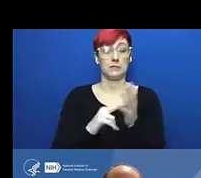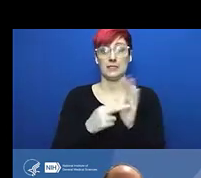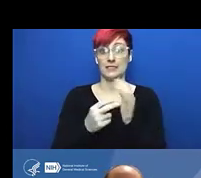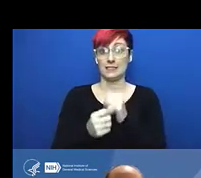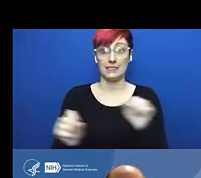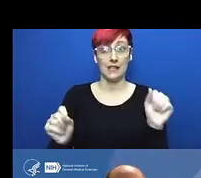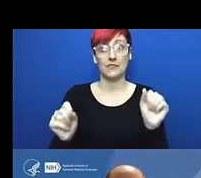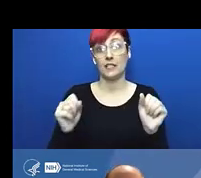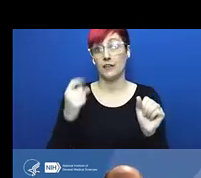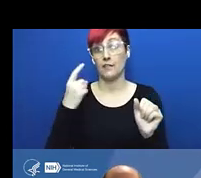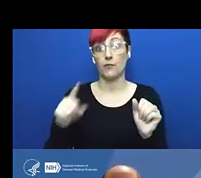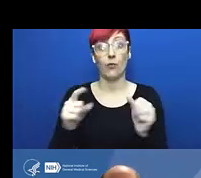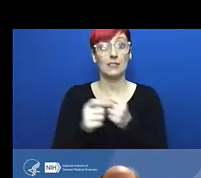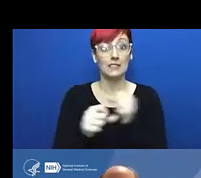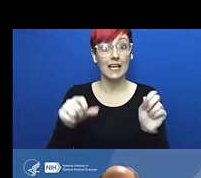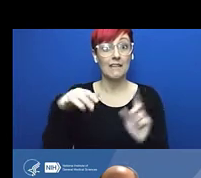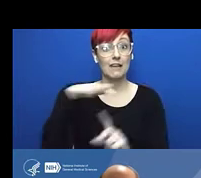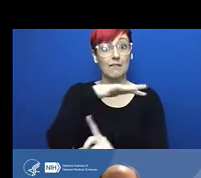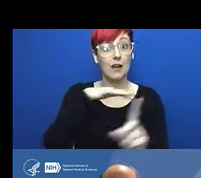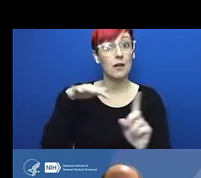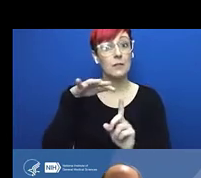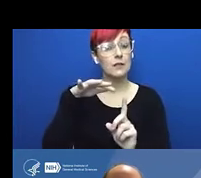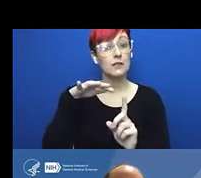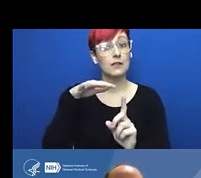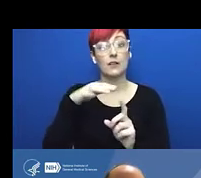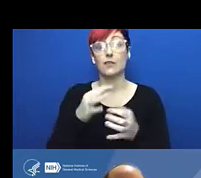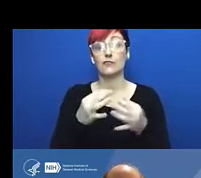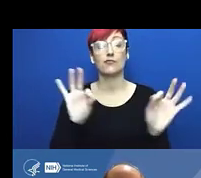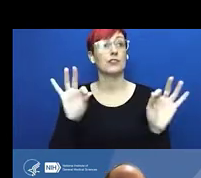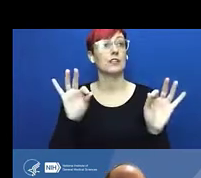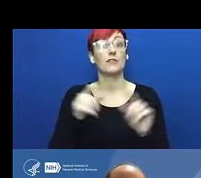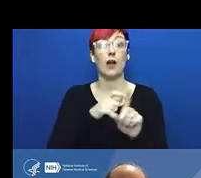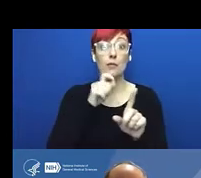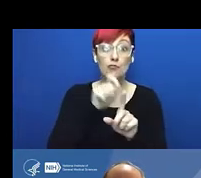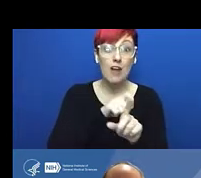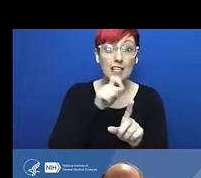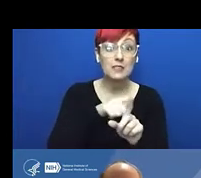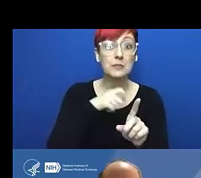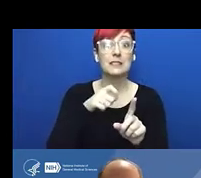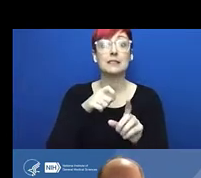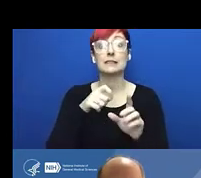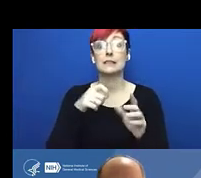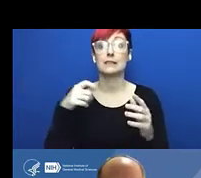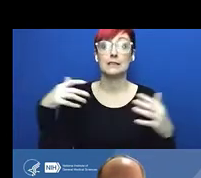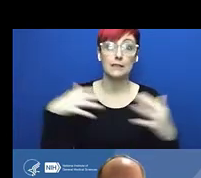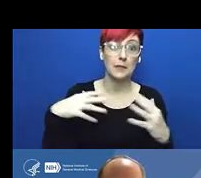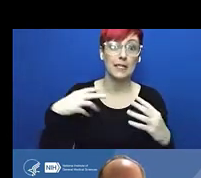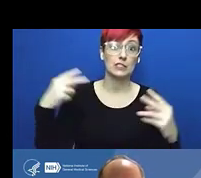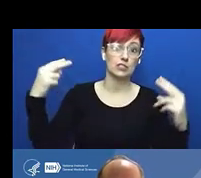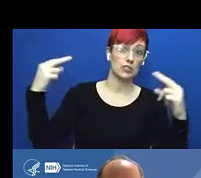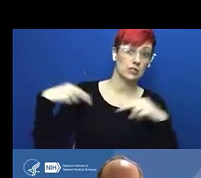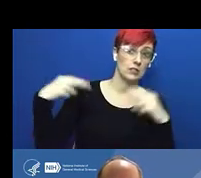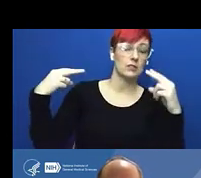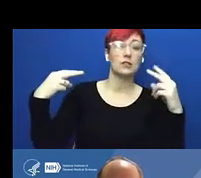in which they were doing the experiment on a smaller scale, and there had been a small detonation that took place.